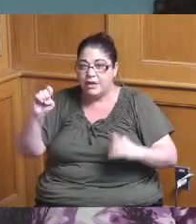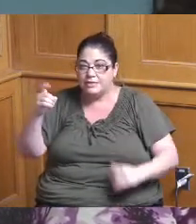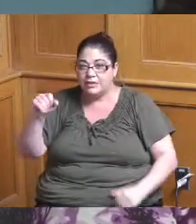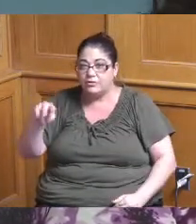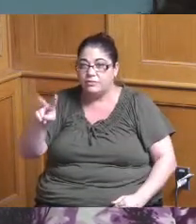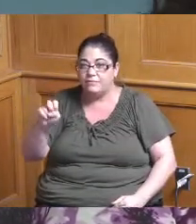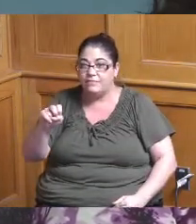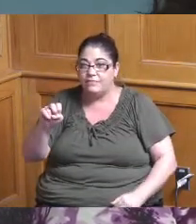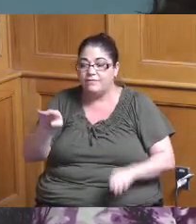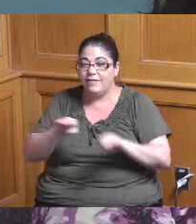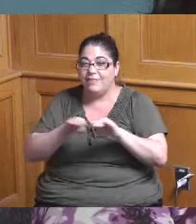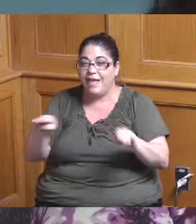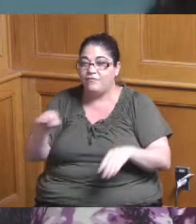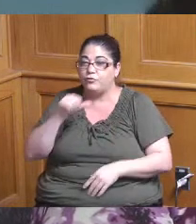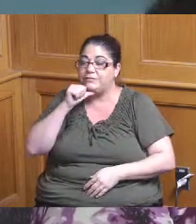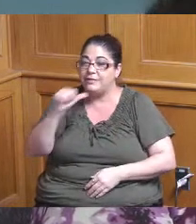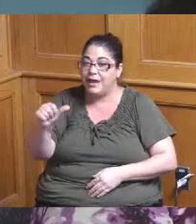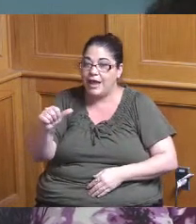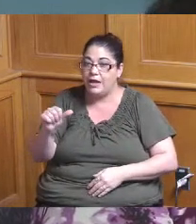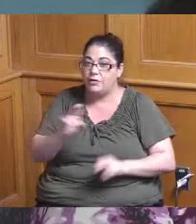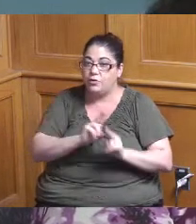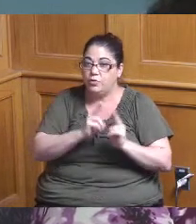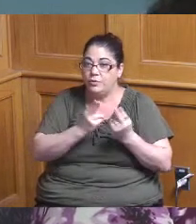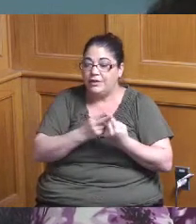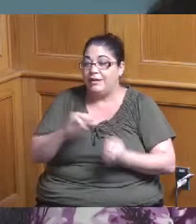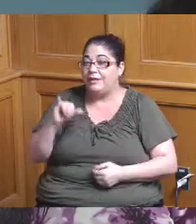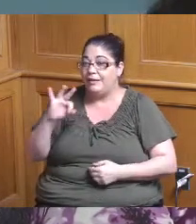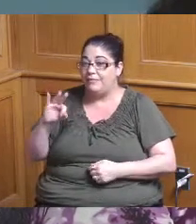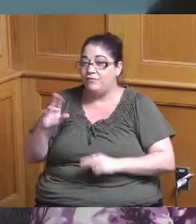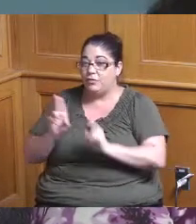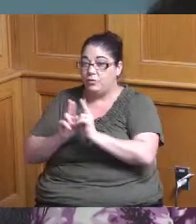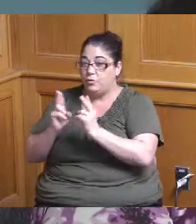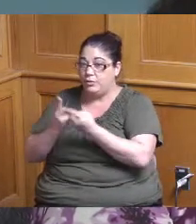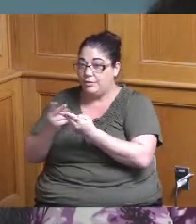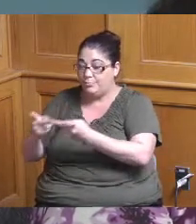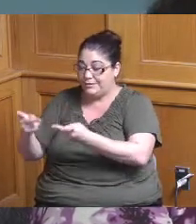I'm sorry if it's a union position it would have to be a different you'd have to go across